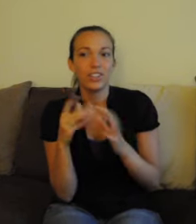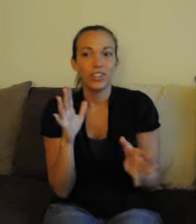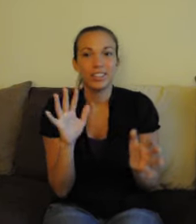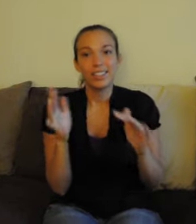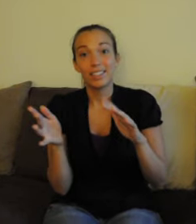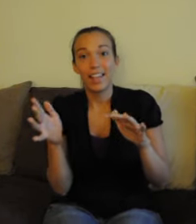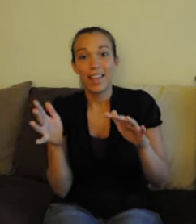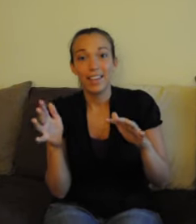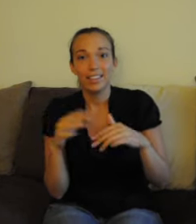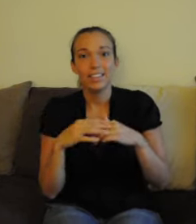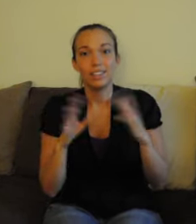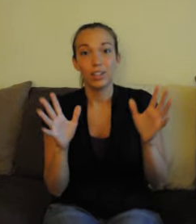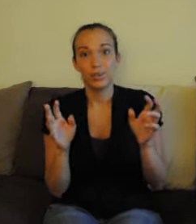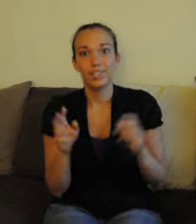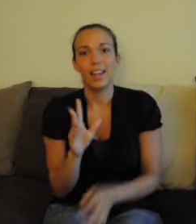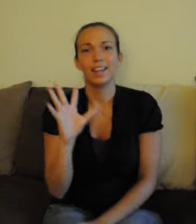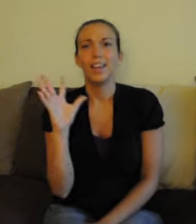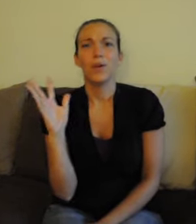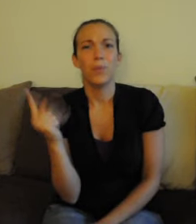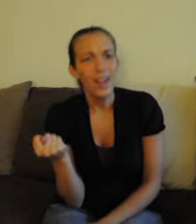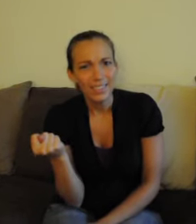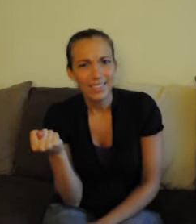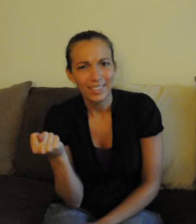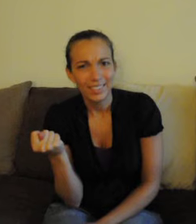your slang loan sign "what?!"